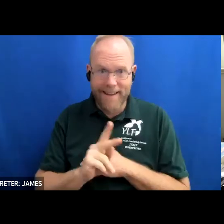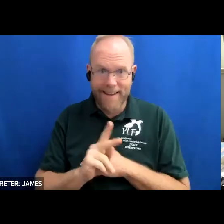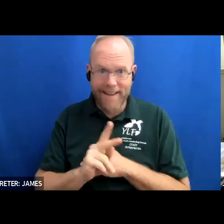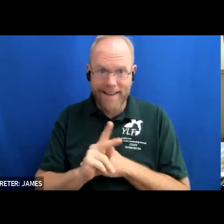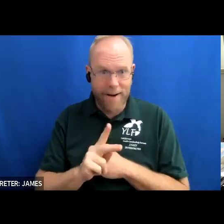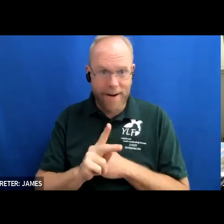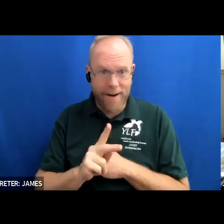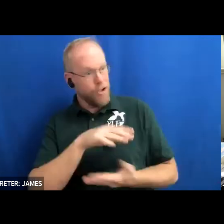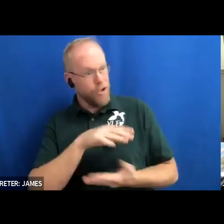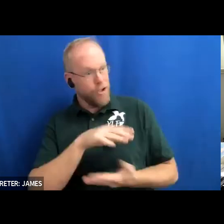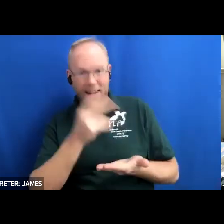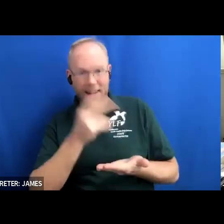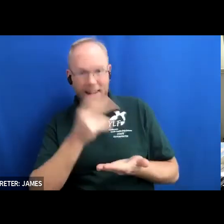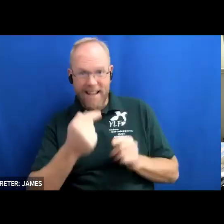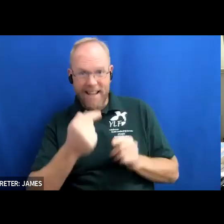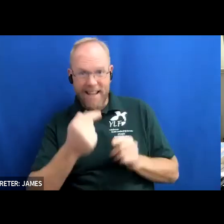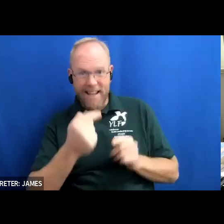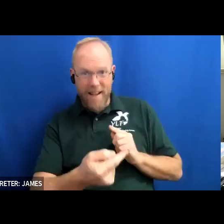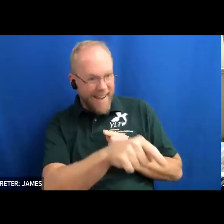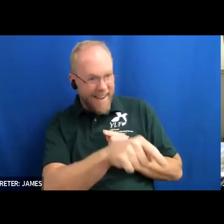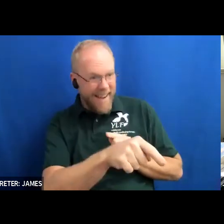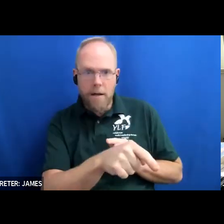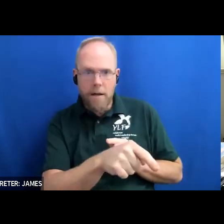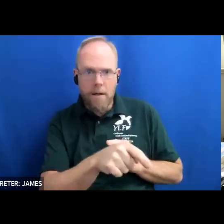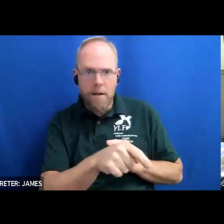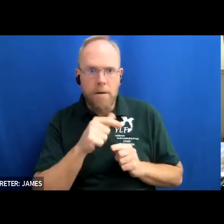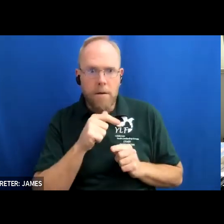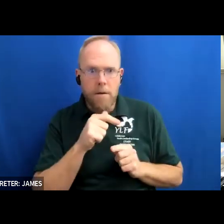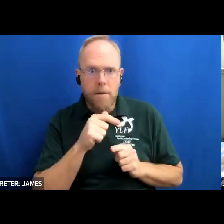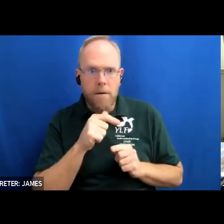yard was not wheelchair accessible because there were no curb cuts or physical access